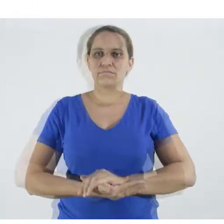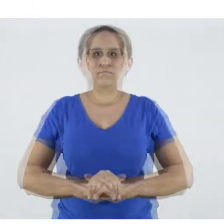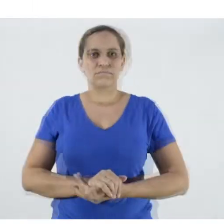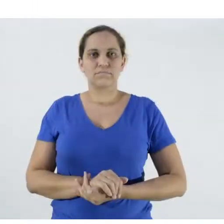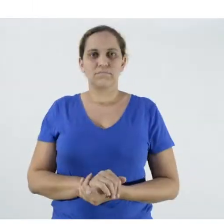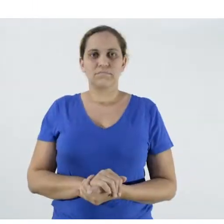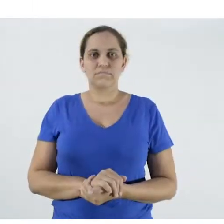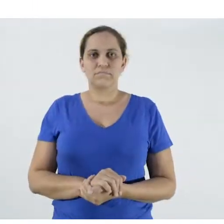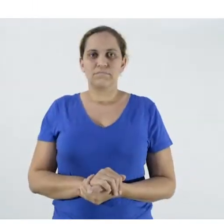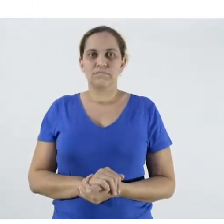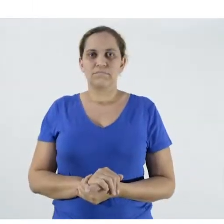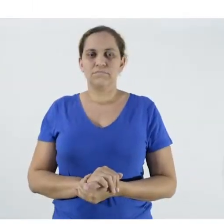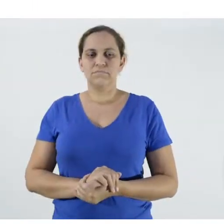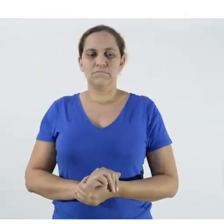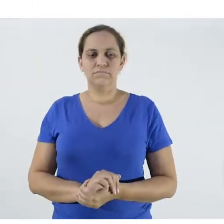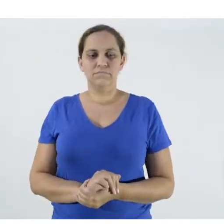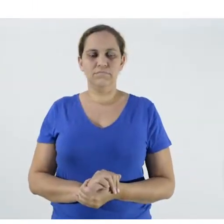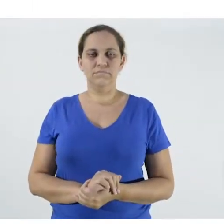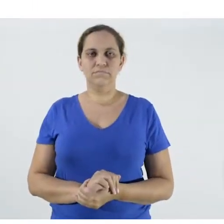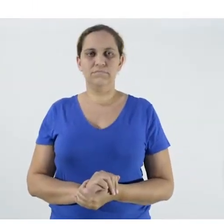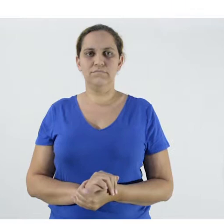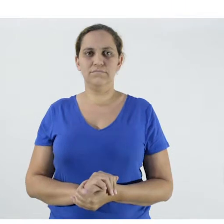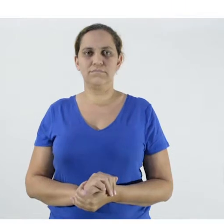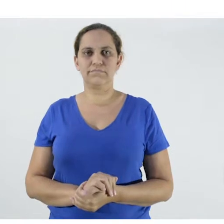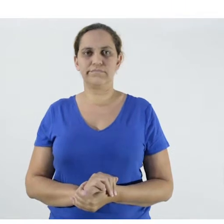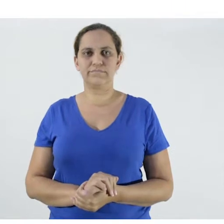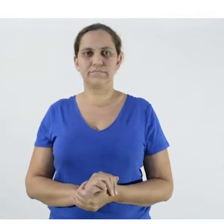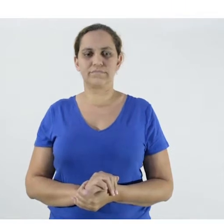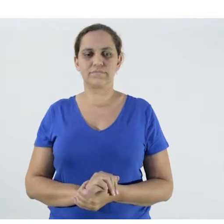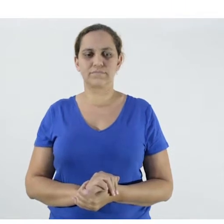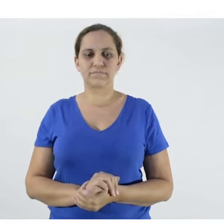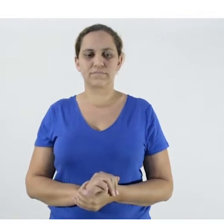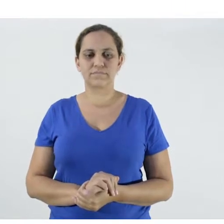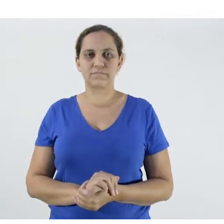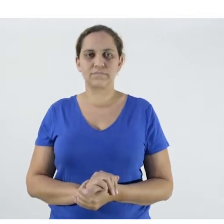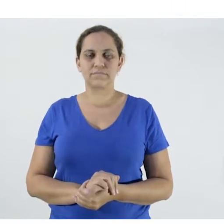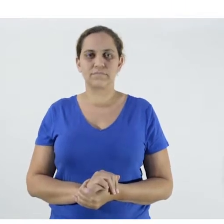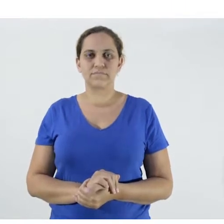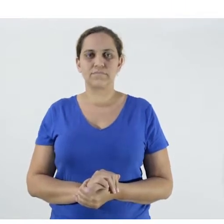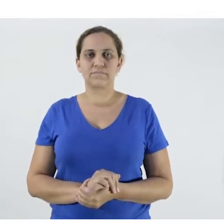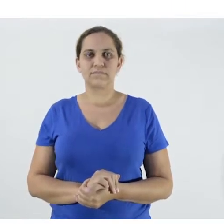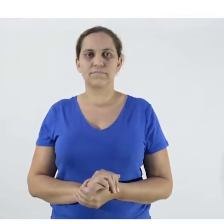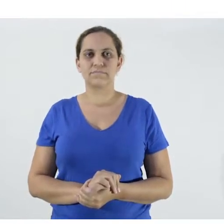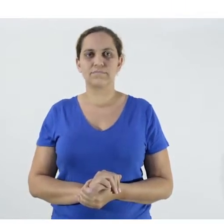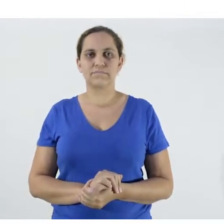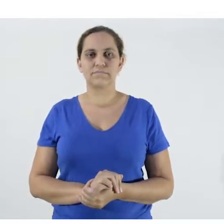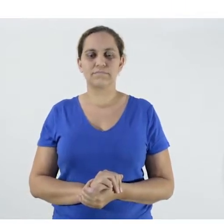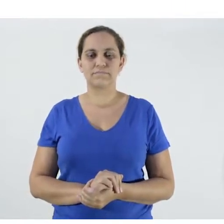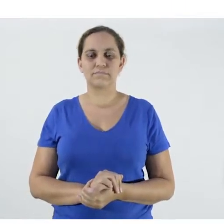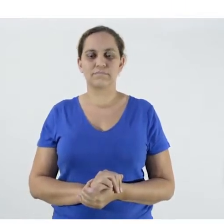36% by WhatsApp, 27% by radio and 8% consult official channels of